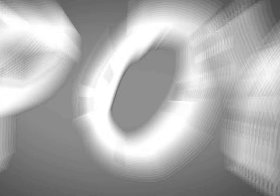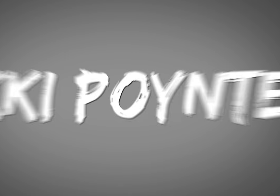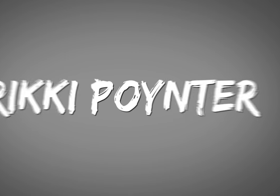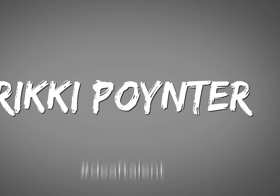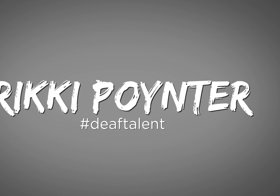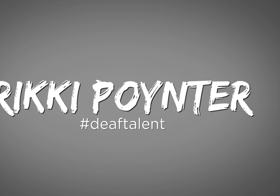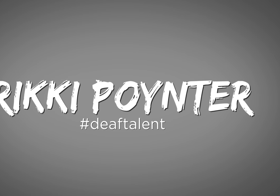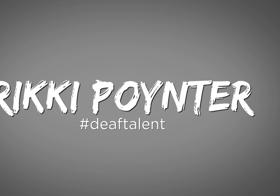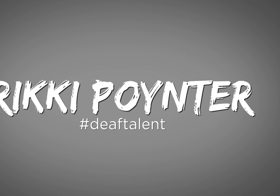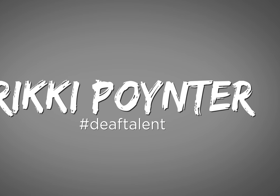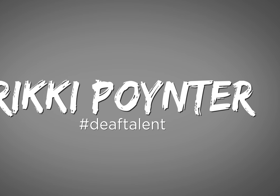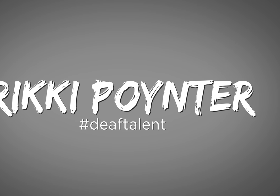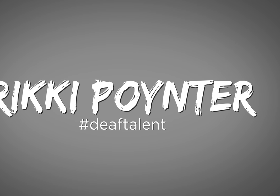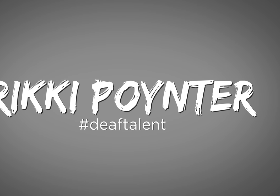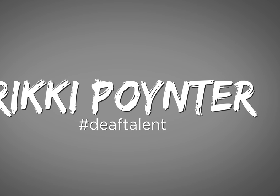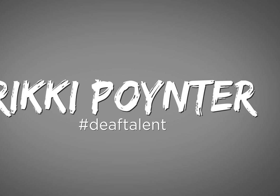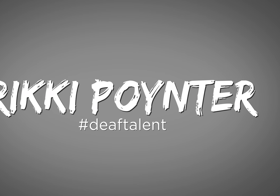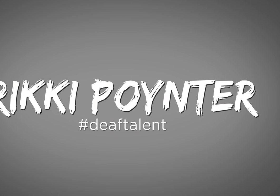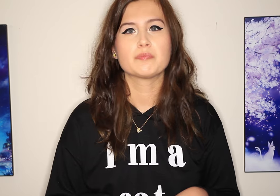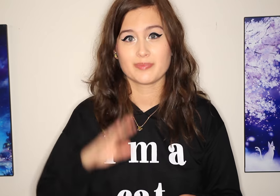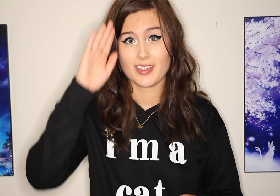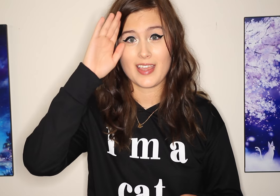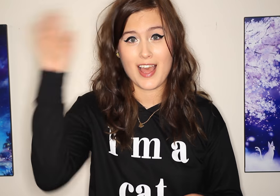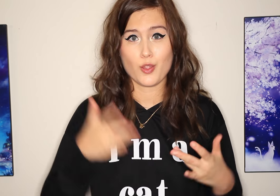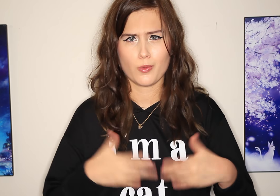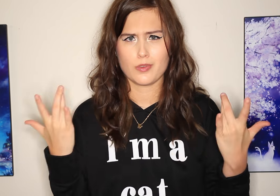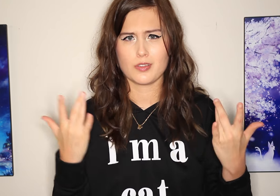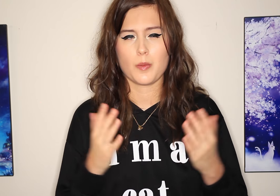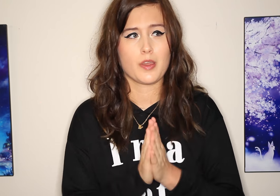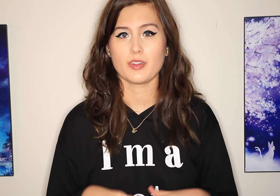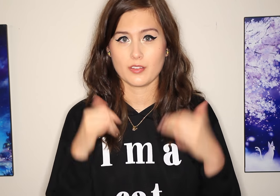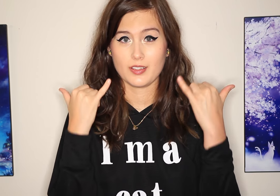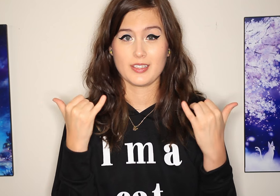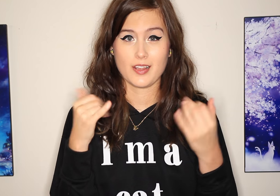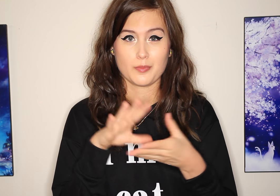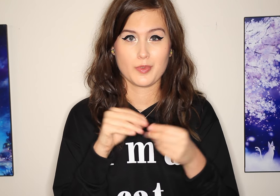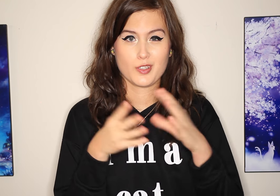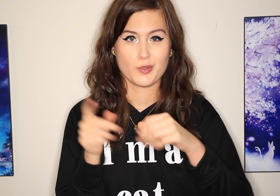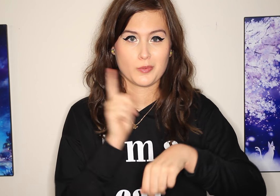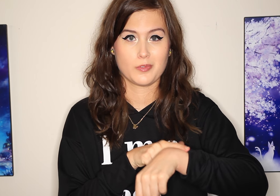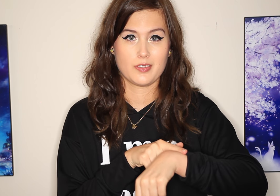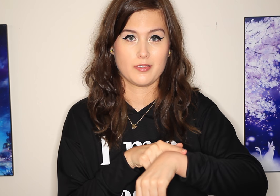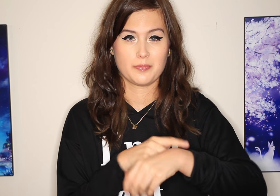[INTRO] Hey! What’s up? It’s story time today.